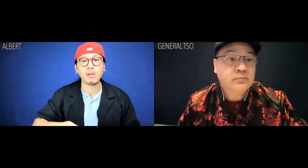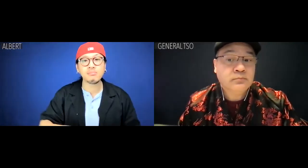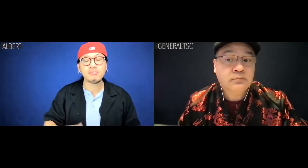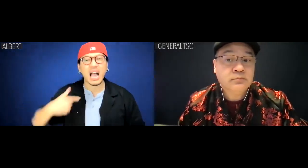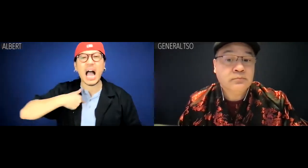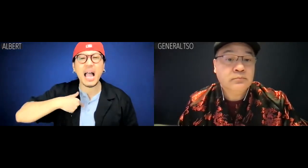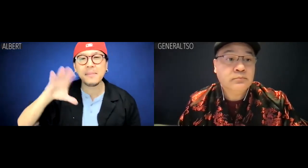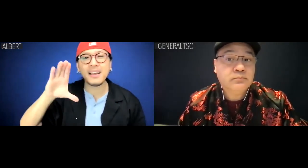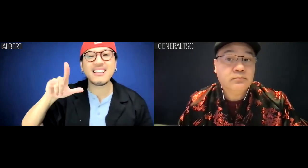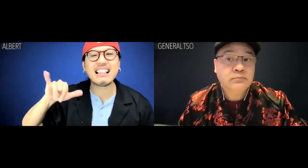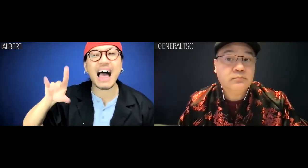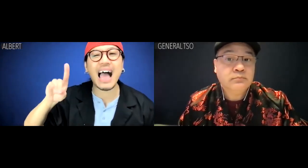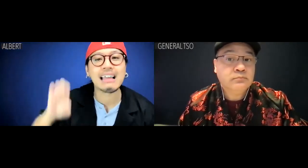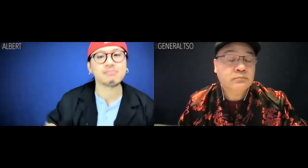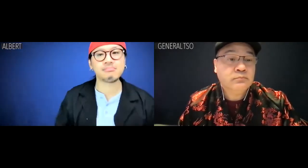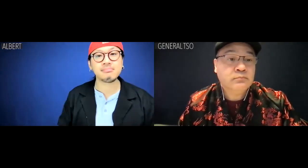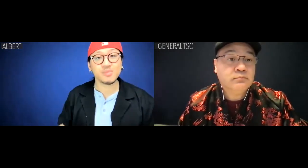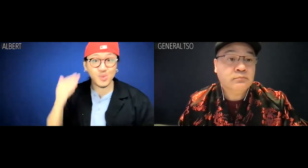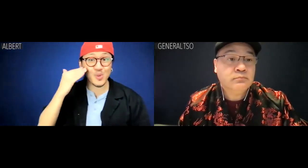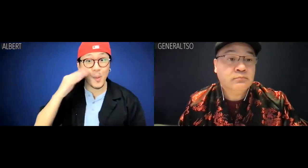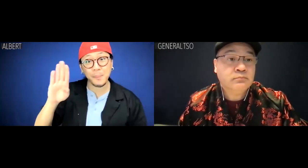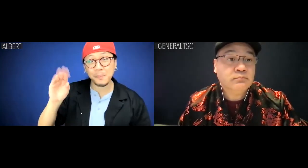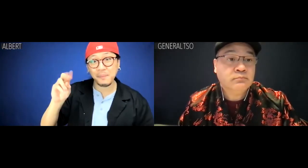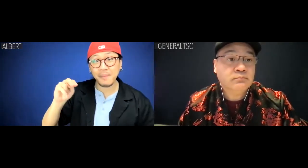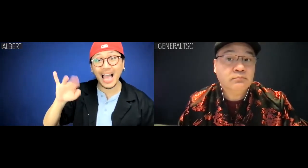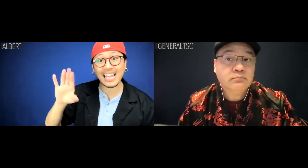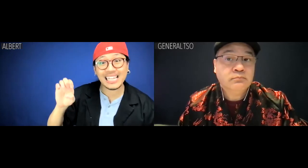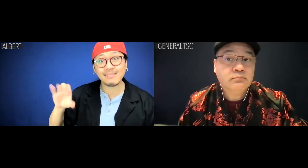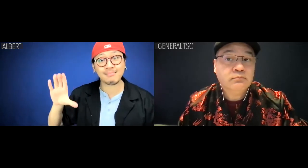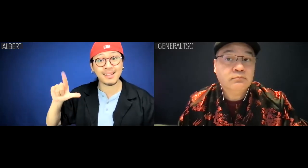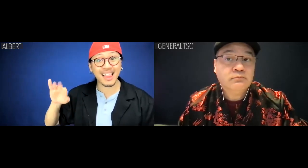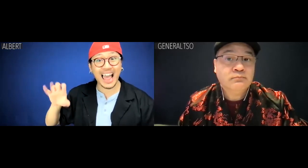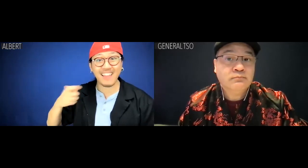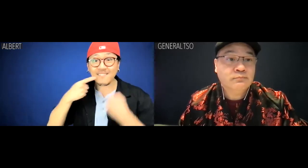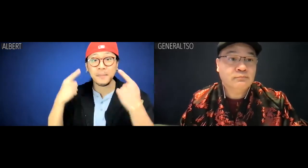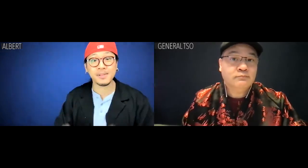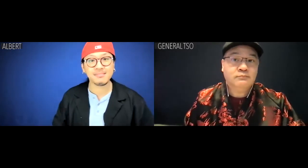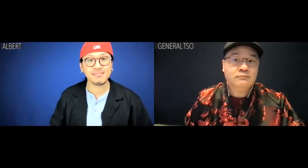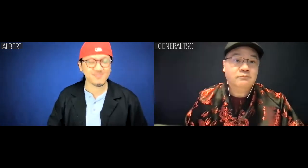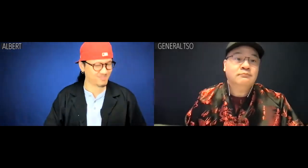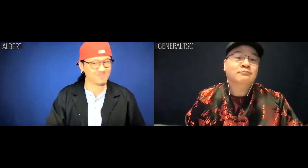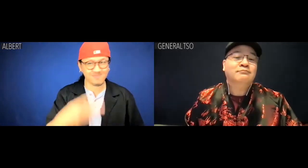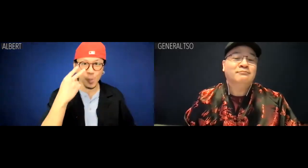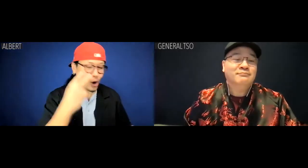I'm Clyde! Of Bonnie and Clyde fame?